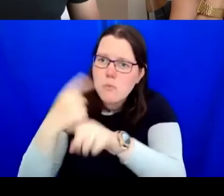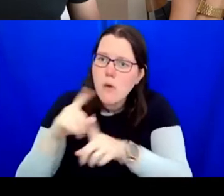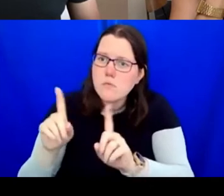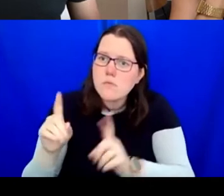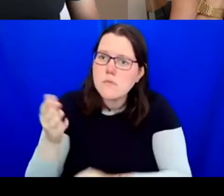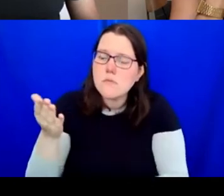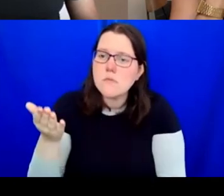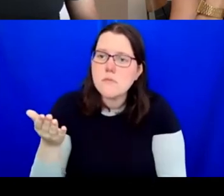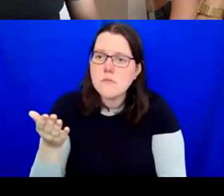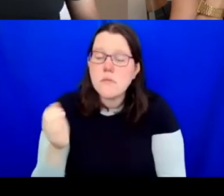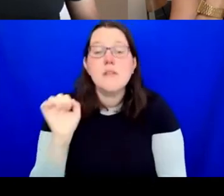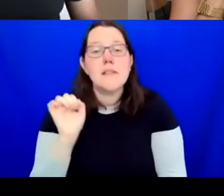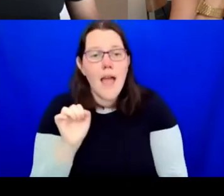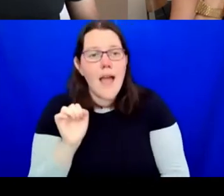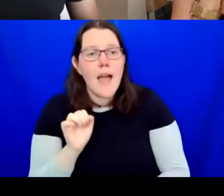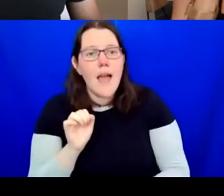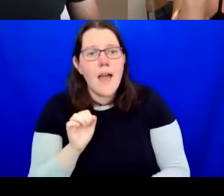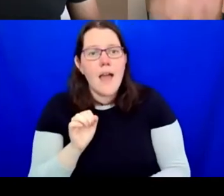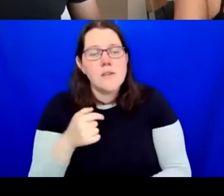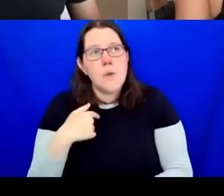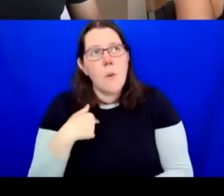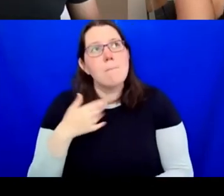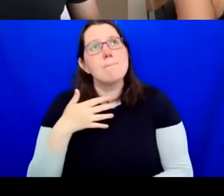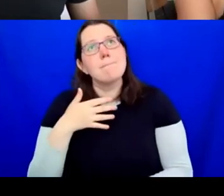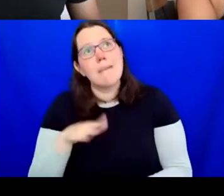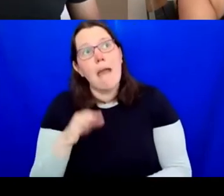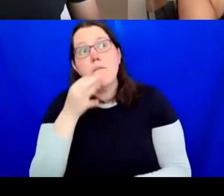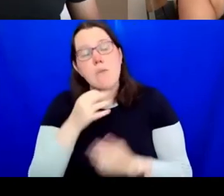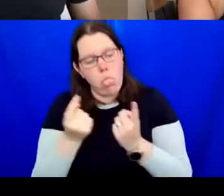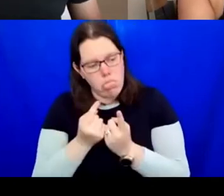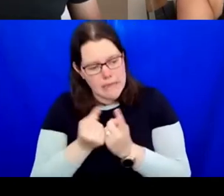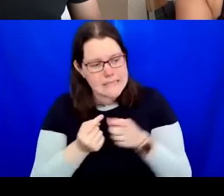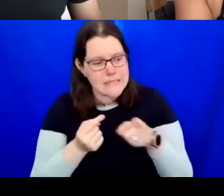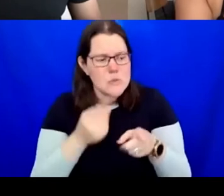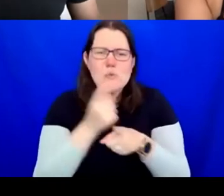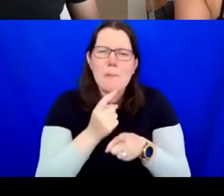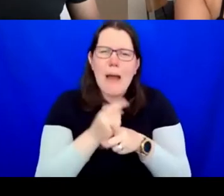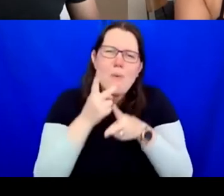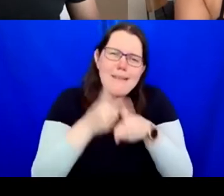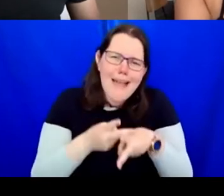things that are rattling through my mind. You mentioned care but again what is that care for?